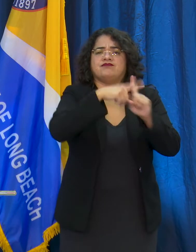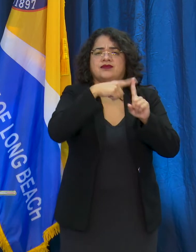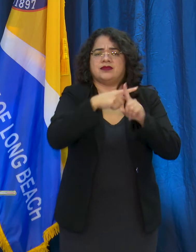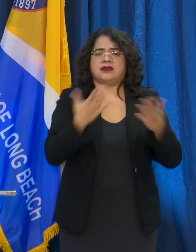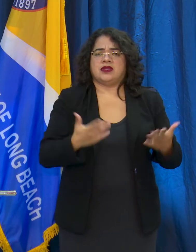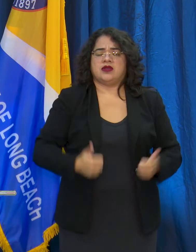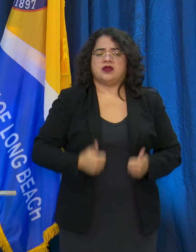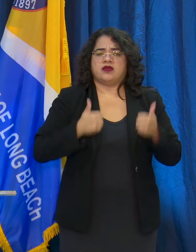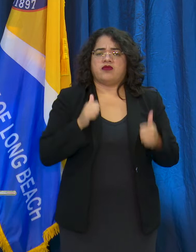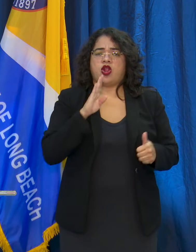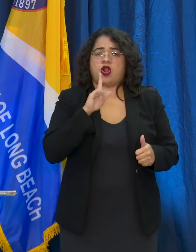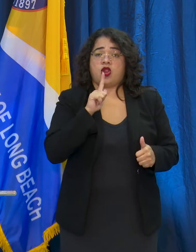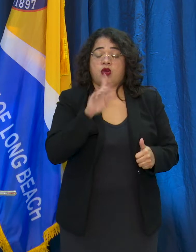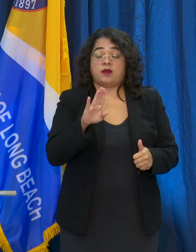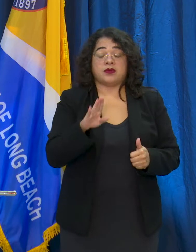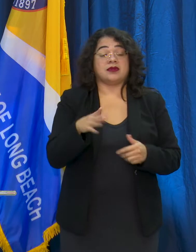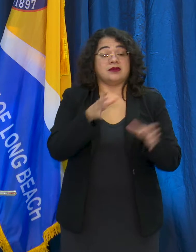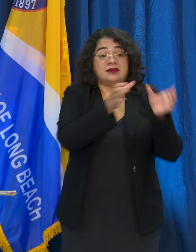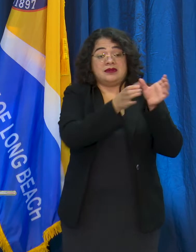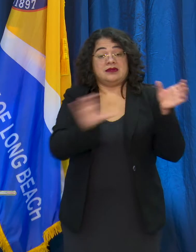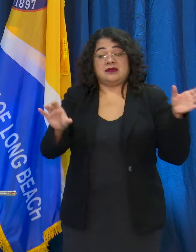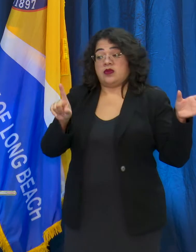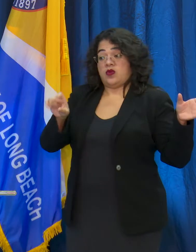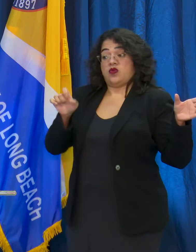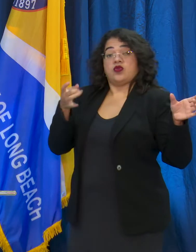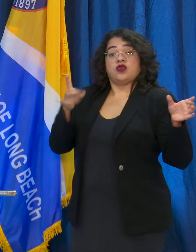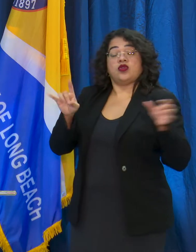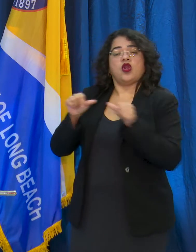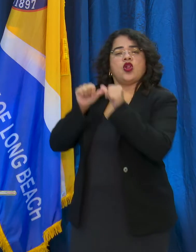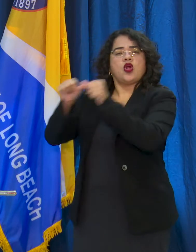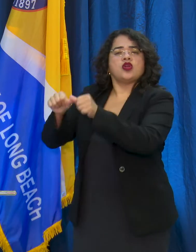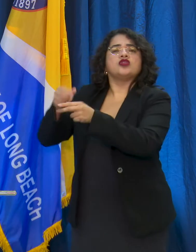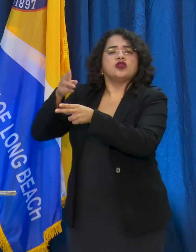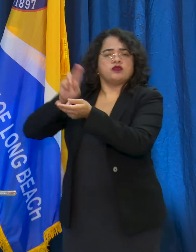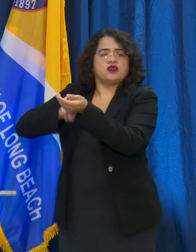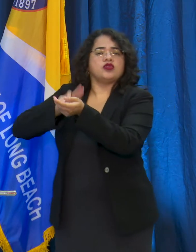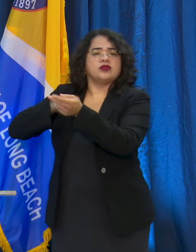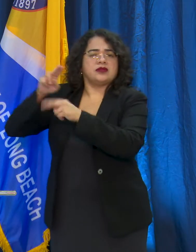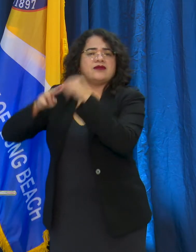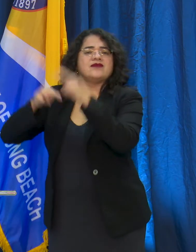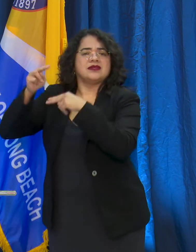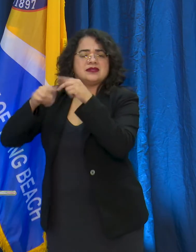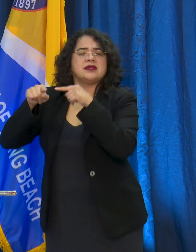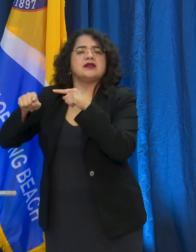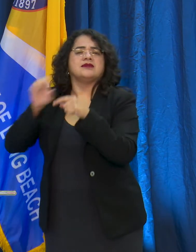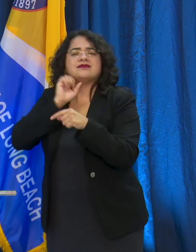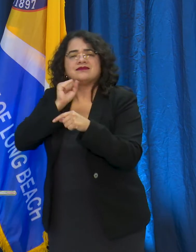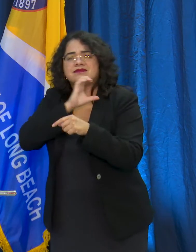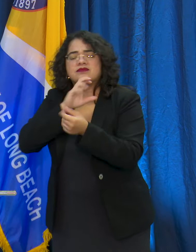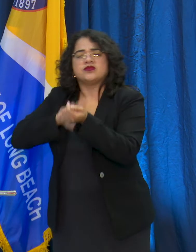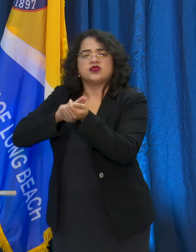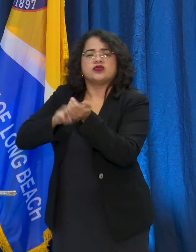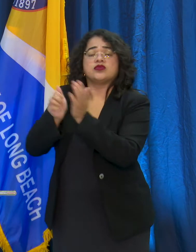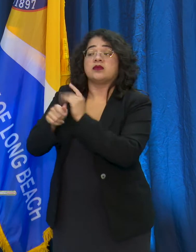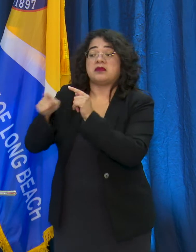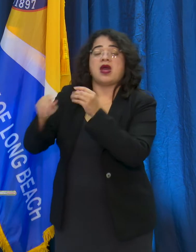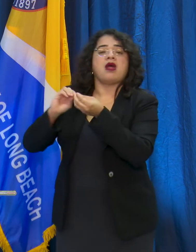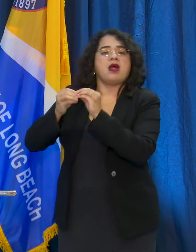those are from our long-term nursing facilities. We have seen a real stabilization in those spaces and what we're seeing more